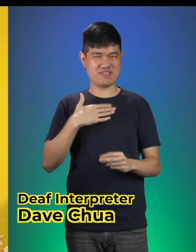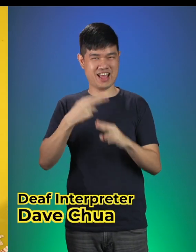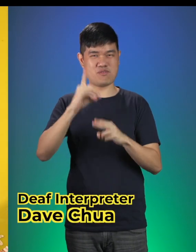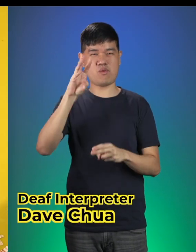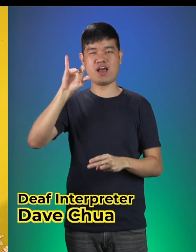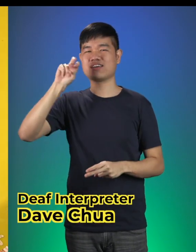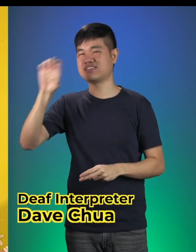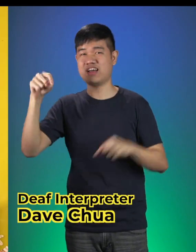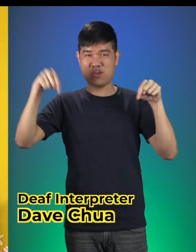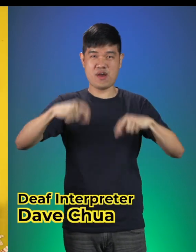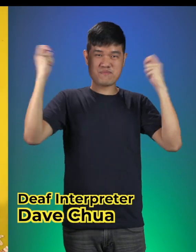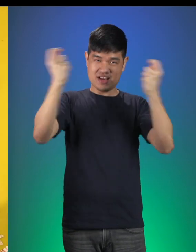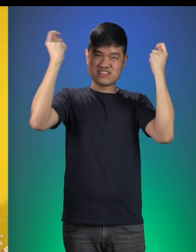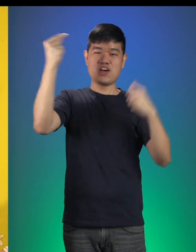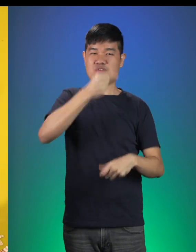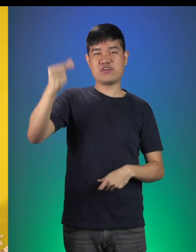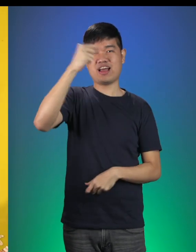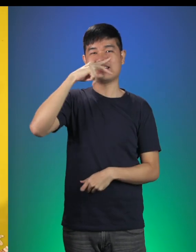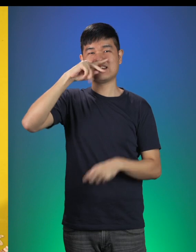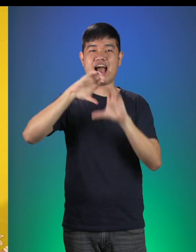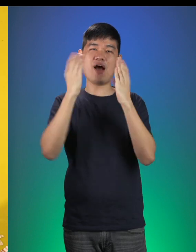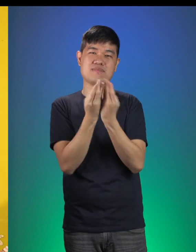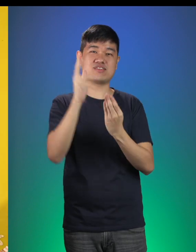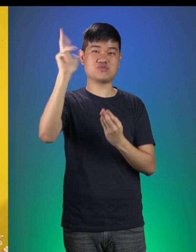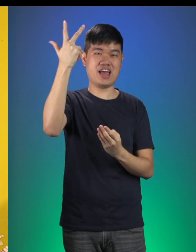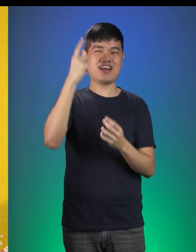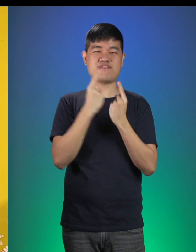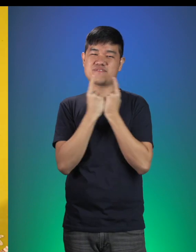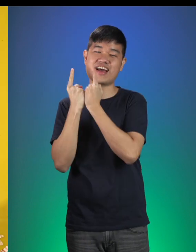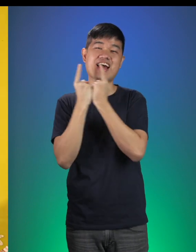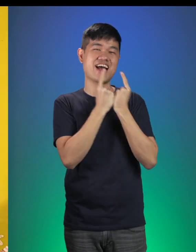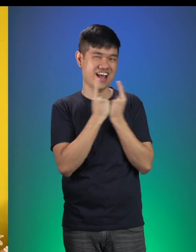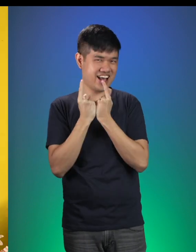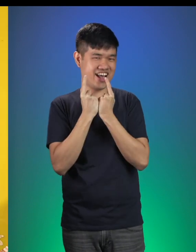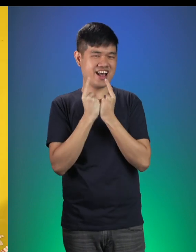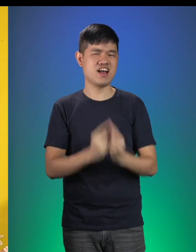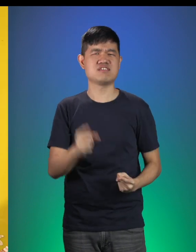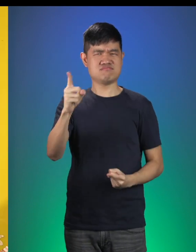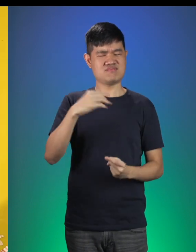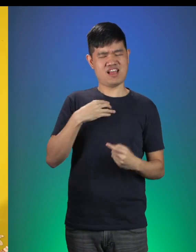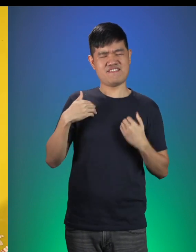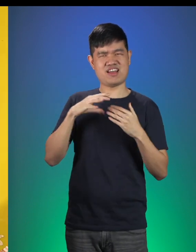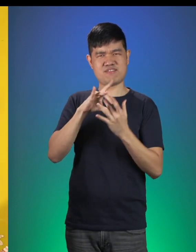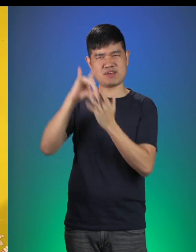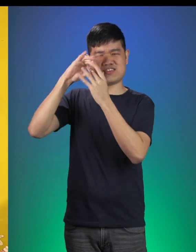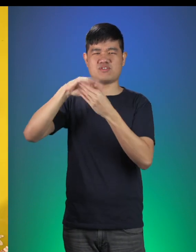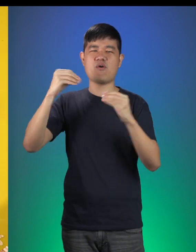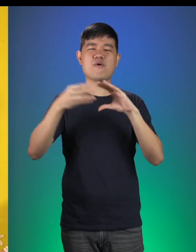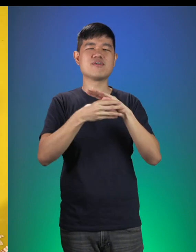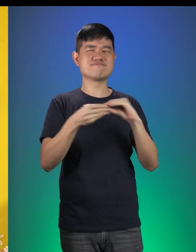And today, to celebrate Gateway Kids Club's 3rd Birthday, I have a special story for you.